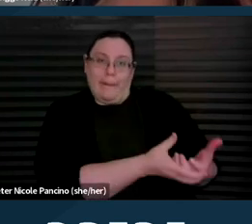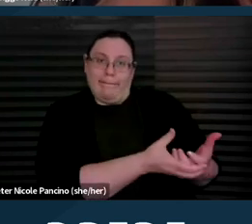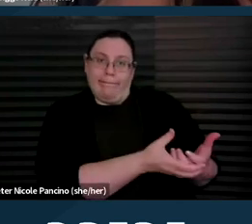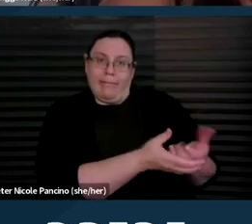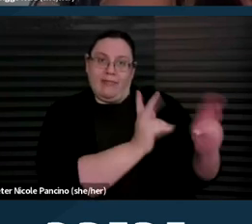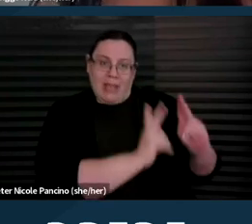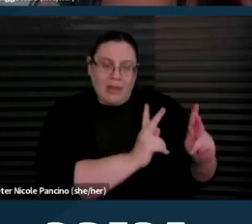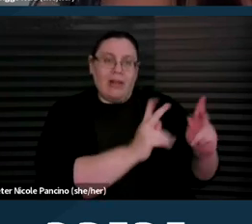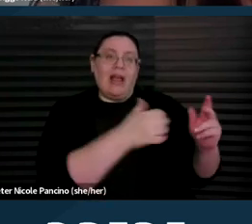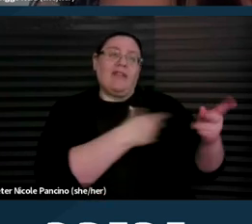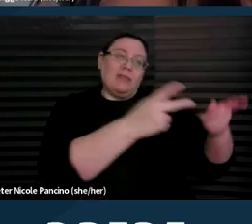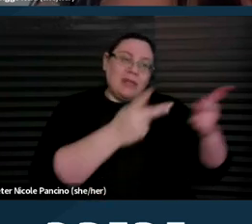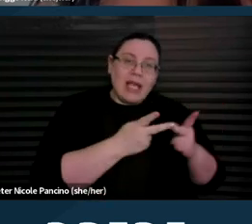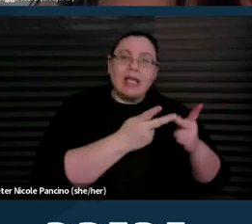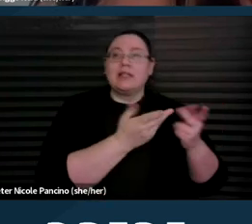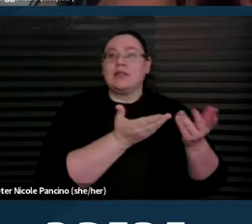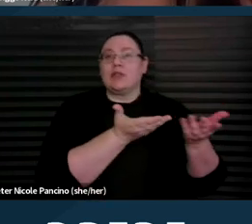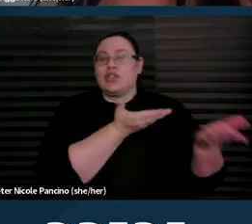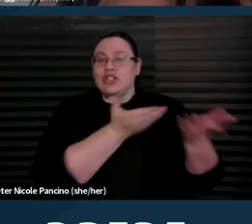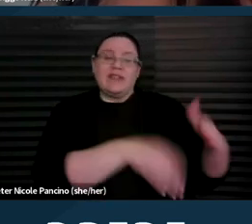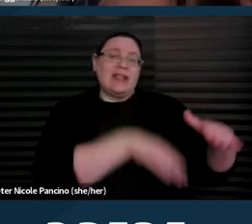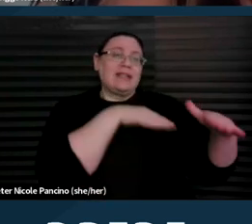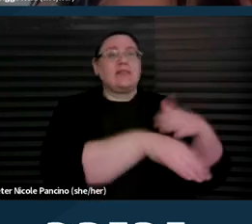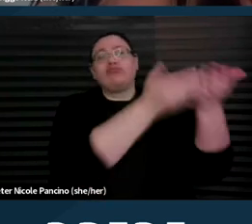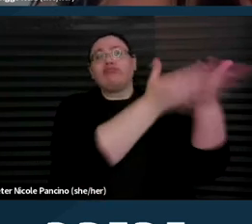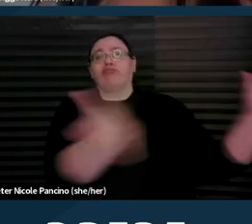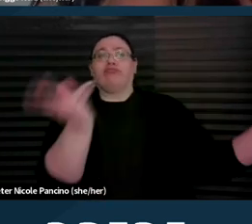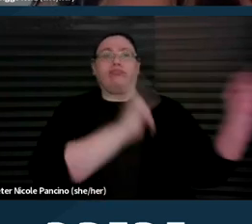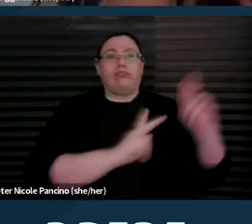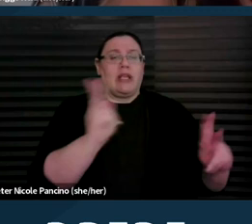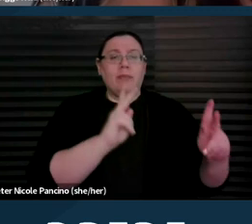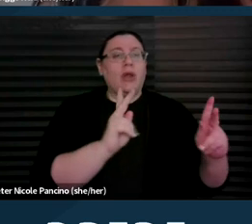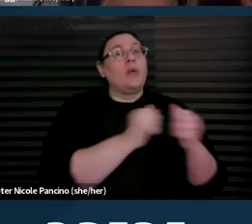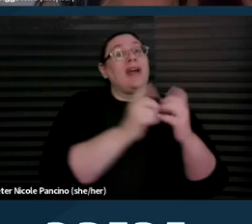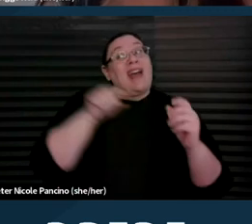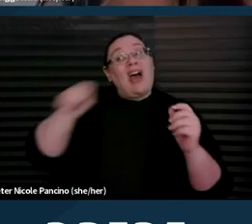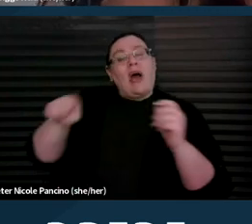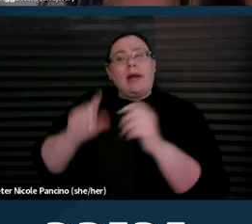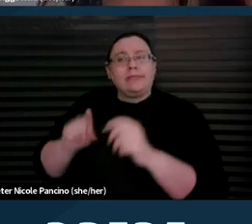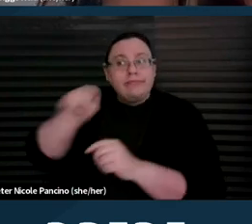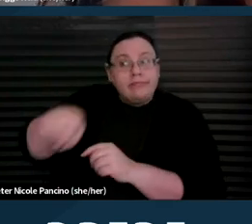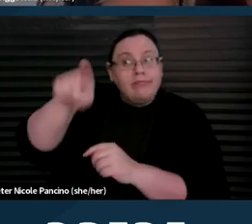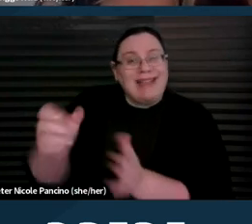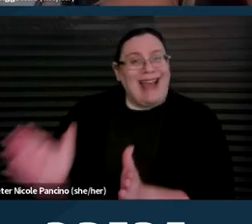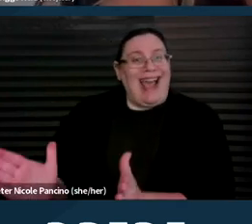or service be accessible to everyone without putting it on the disabled person to ask for access.